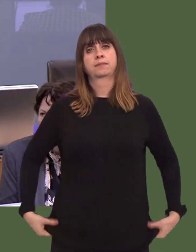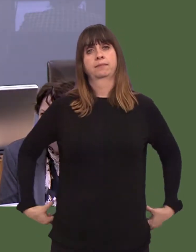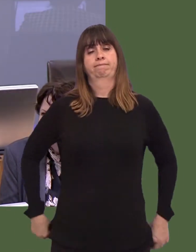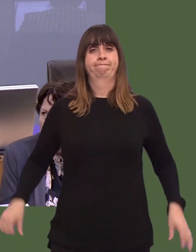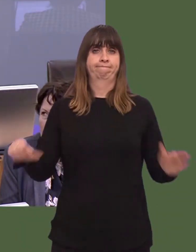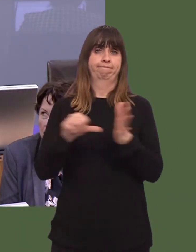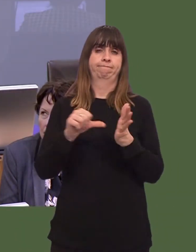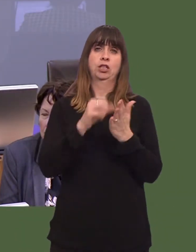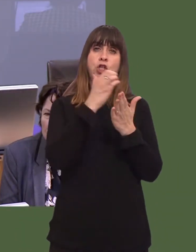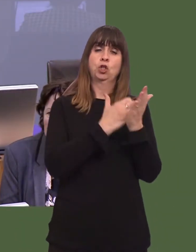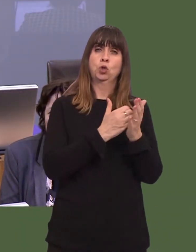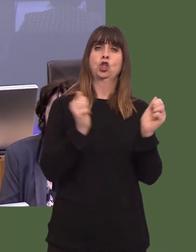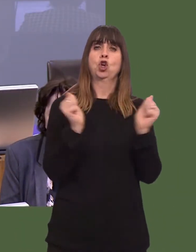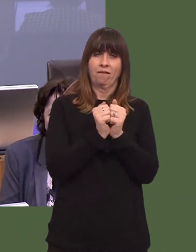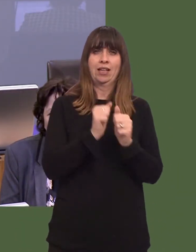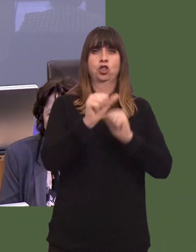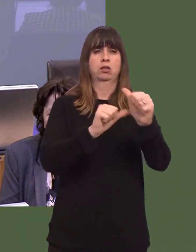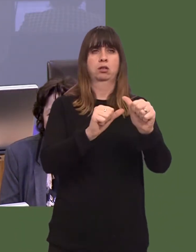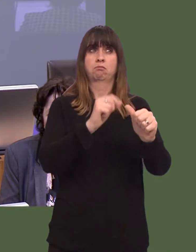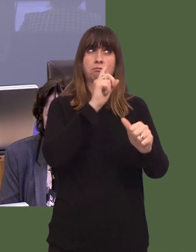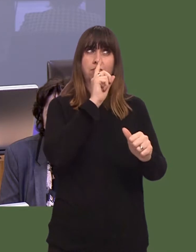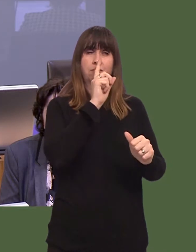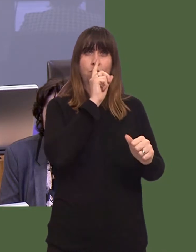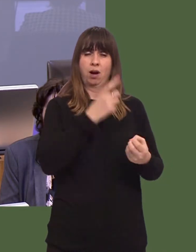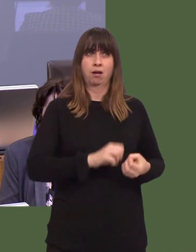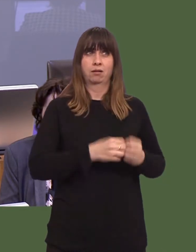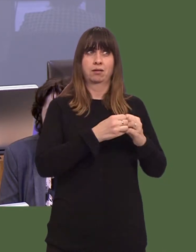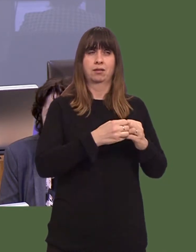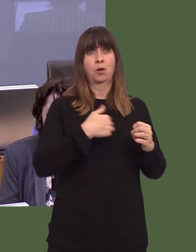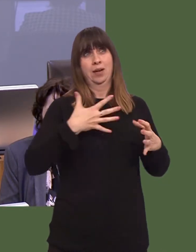that you canít really have one until after a second referendum in Scotland, which, at